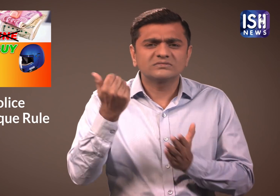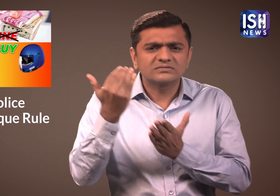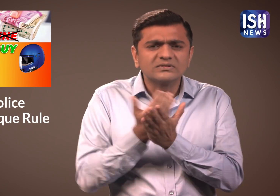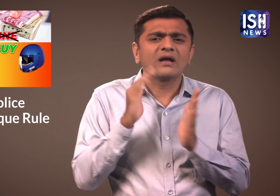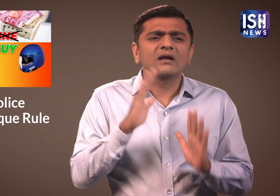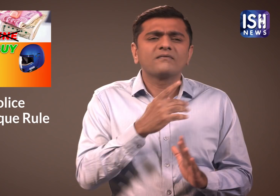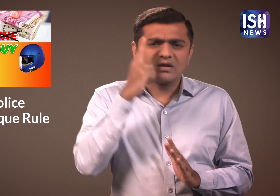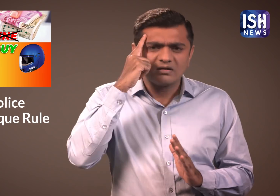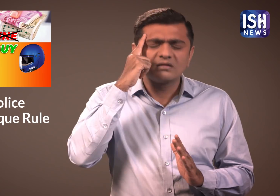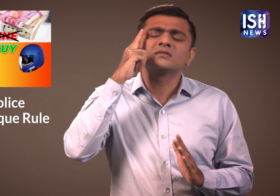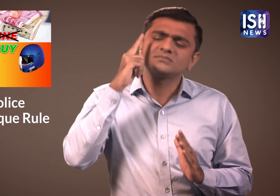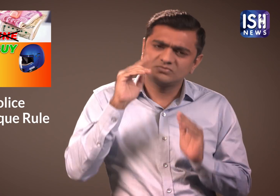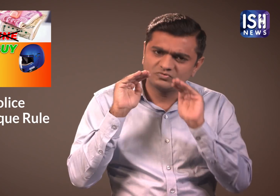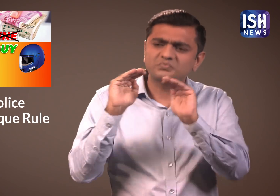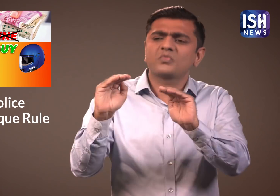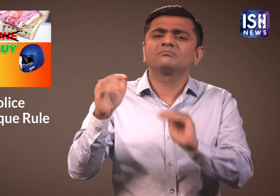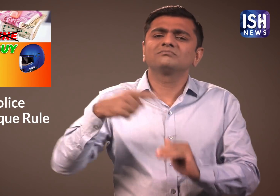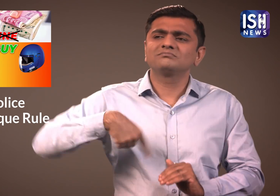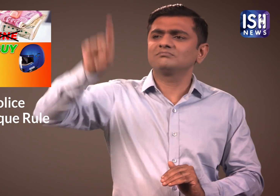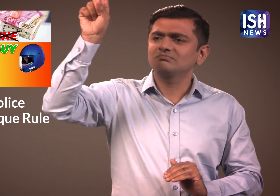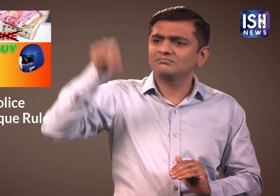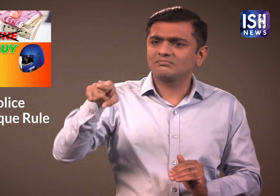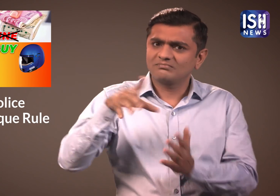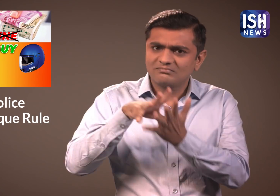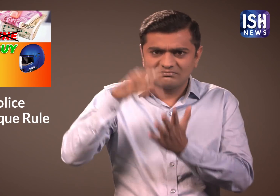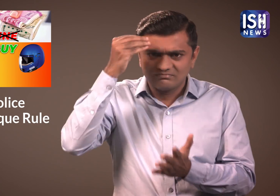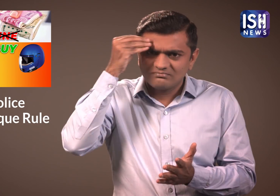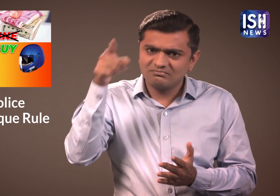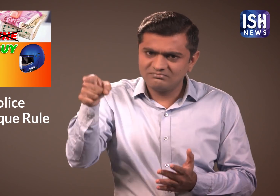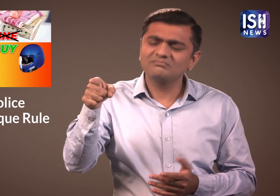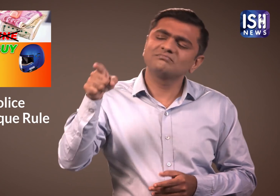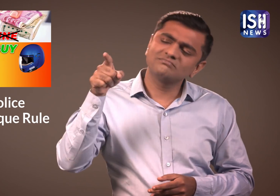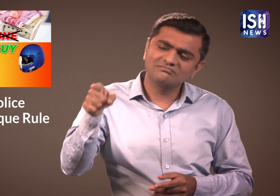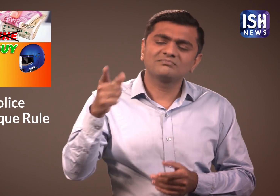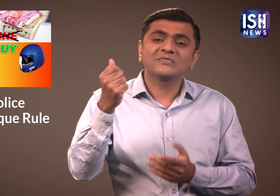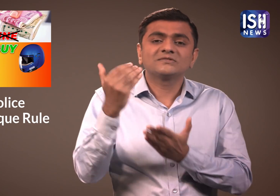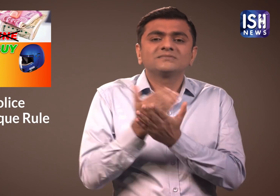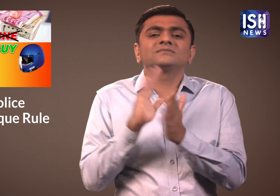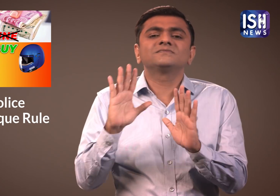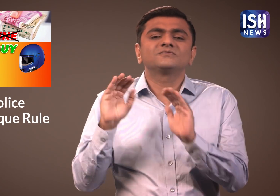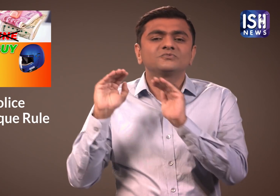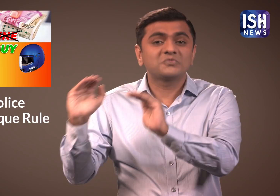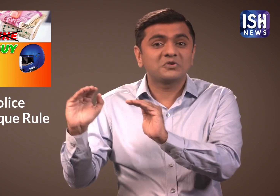Its a waste of money rather we must support them and help them learn.